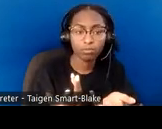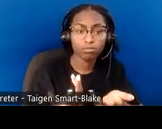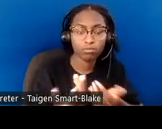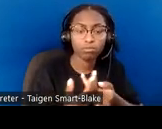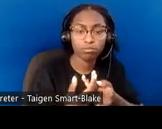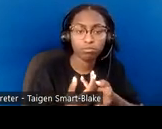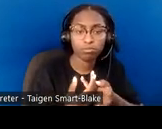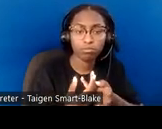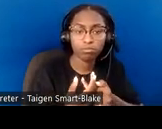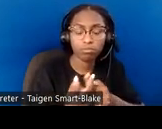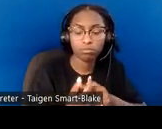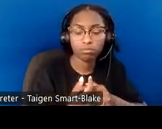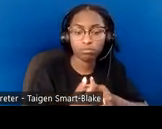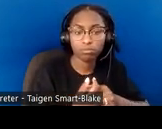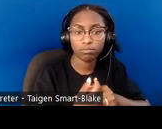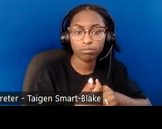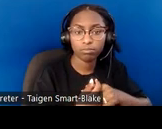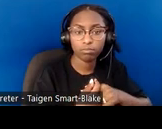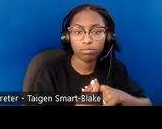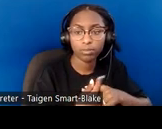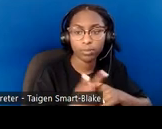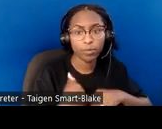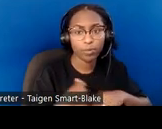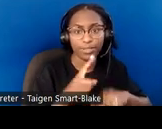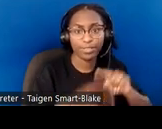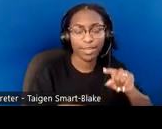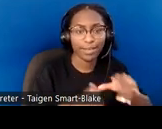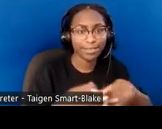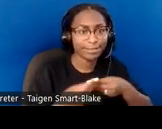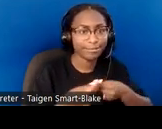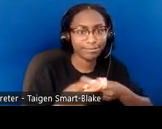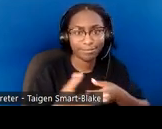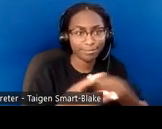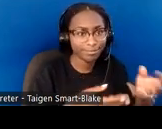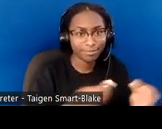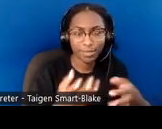We're not in a place to give a book away to everyone who wants one, but we will give one to anyone